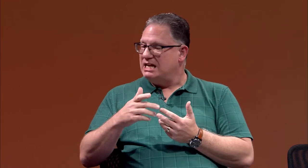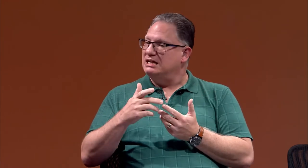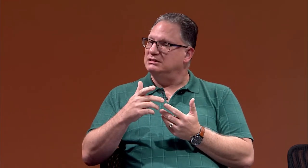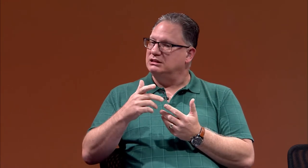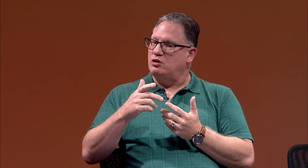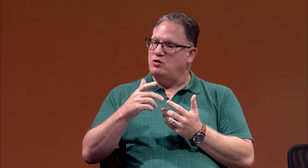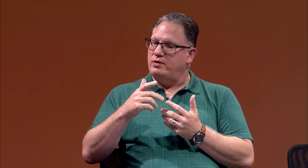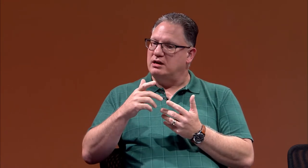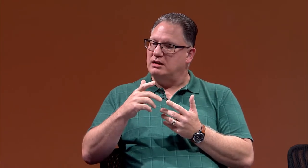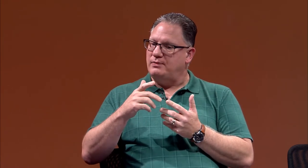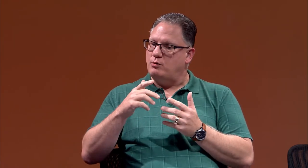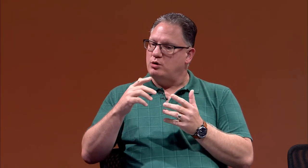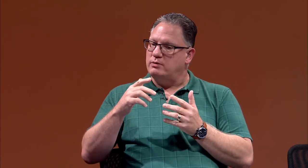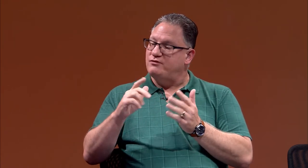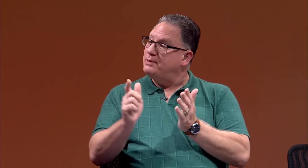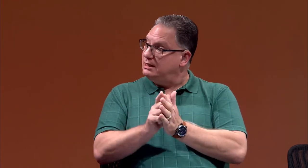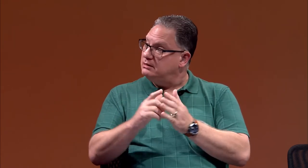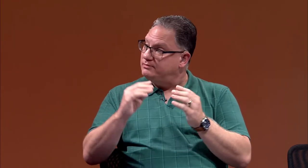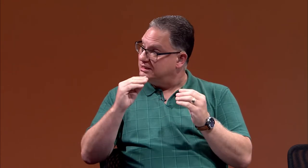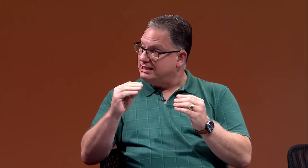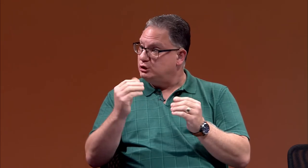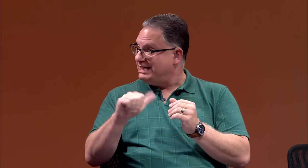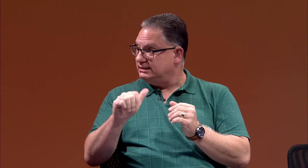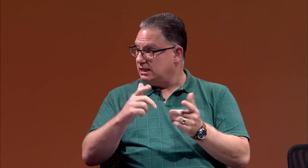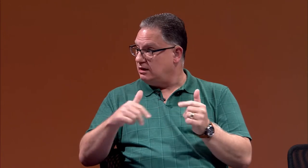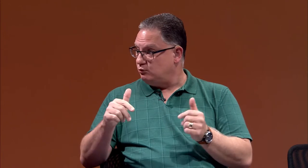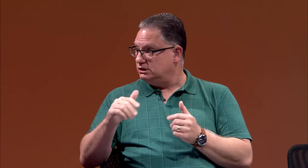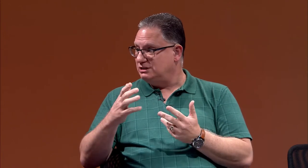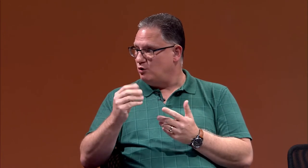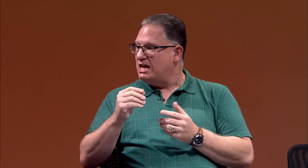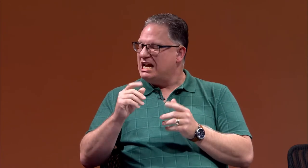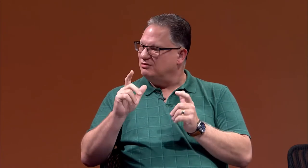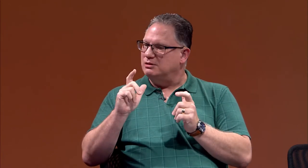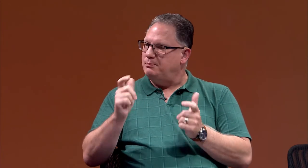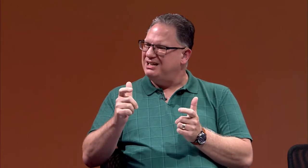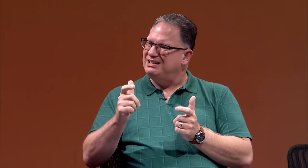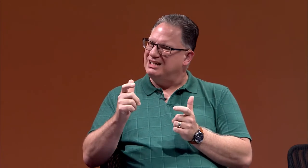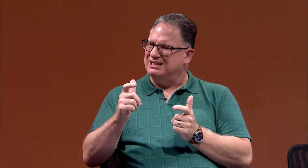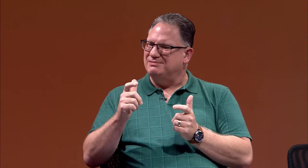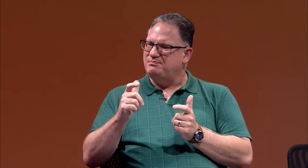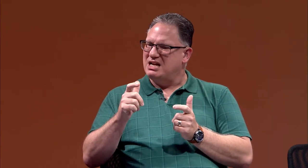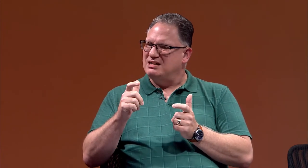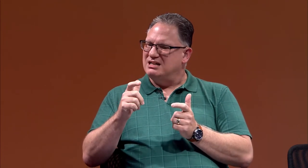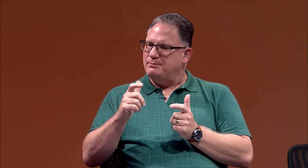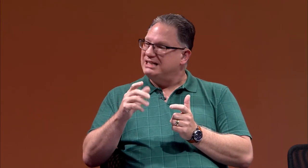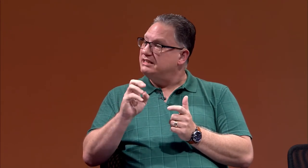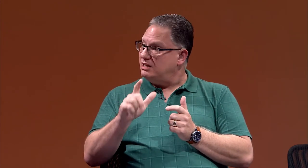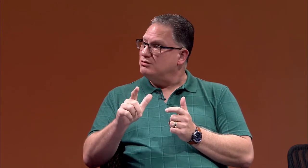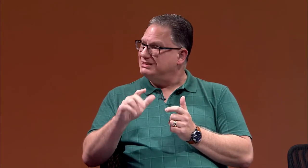And so they were forbidden to teach any sign language. So it was a big deal, 70 years of